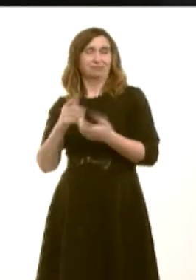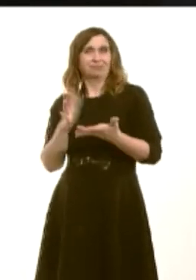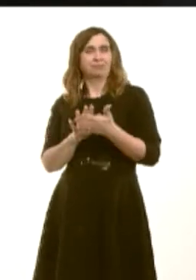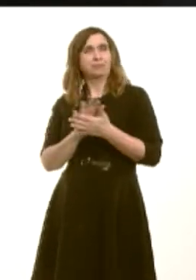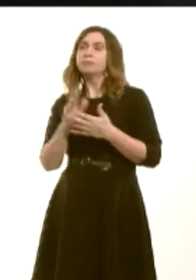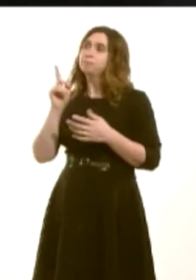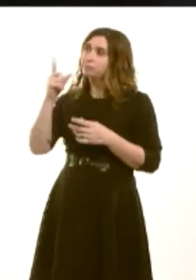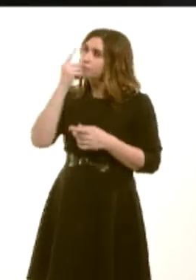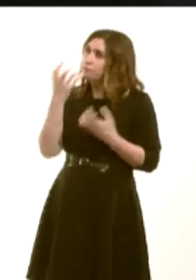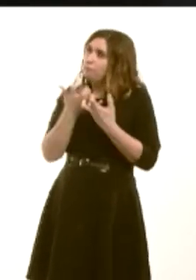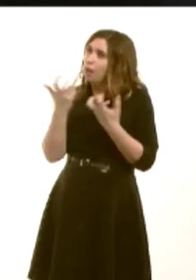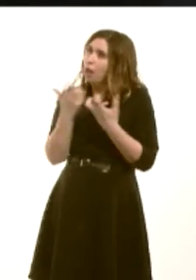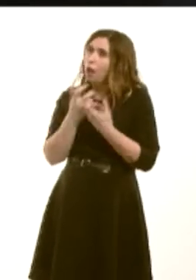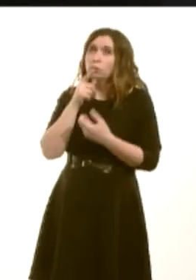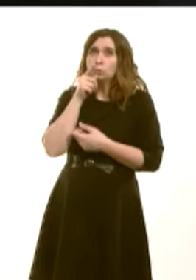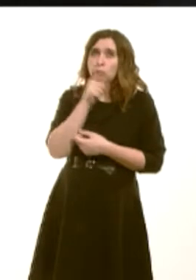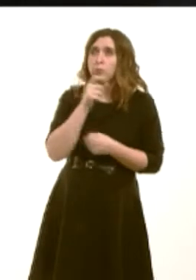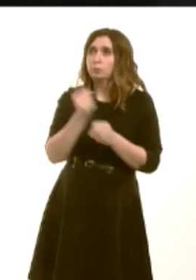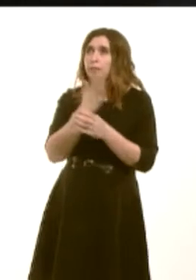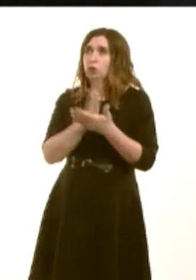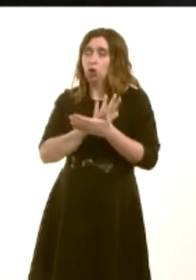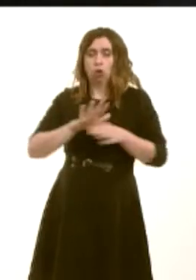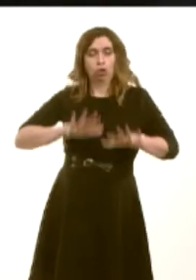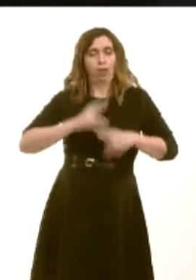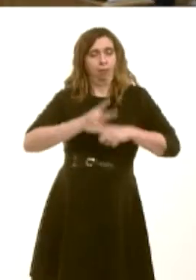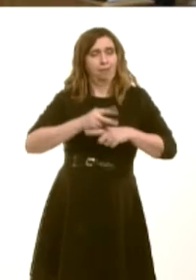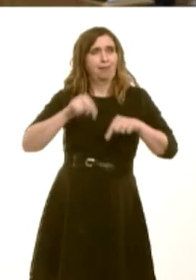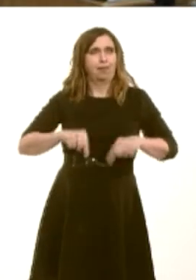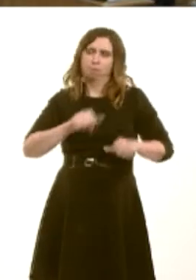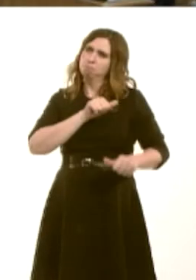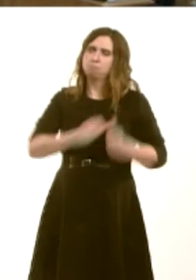outline how you are ensuring childcare provision is maximised in Wales?